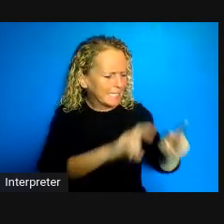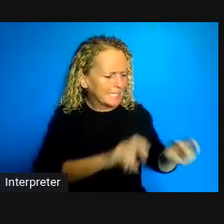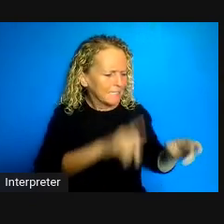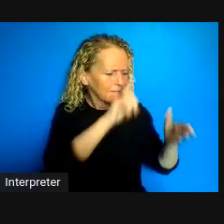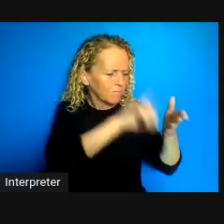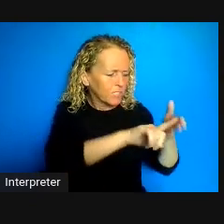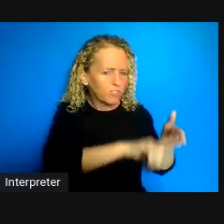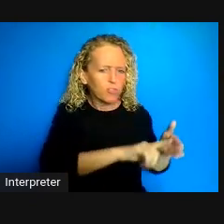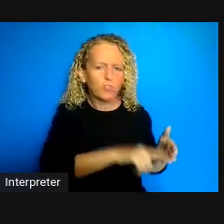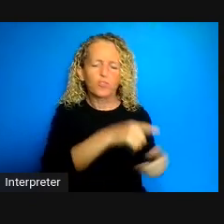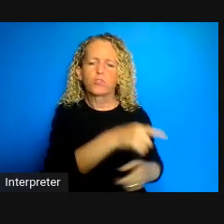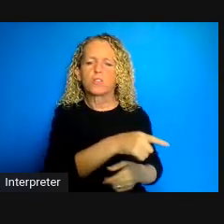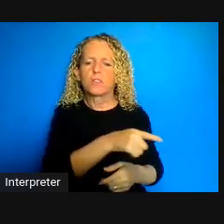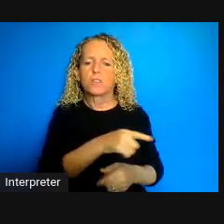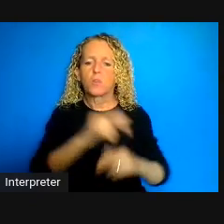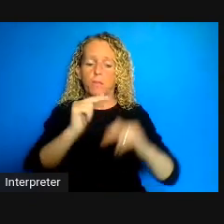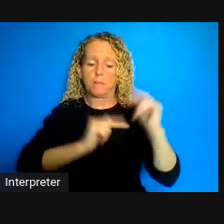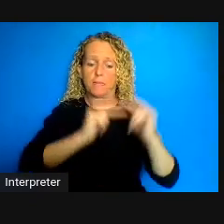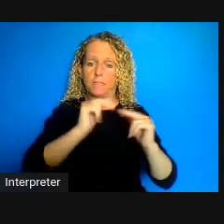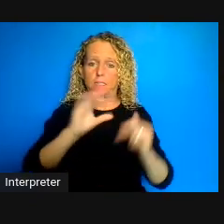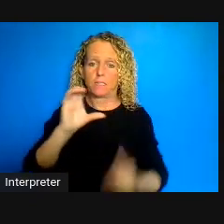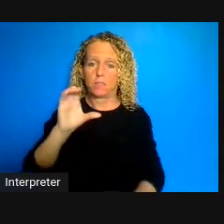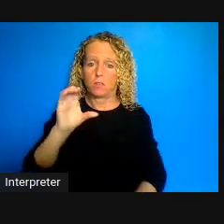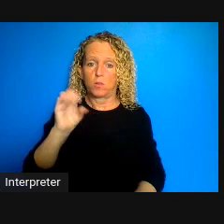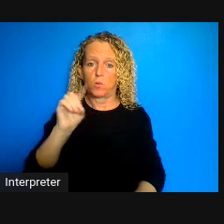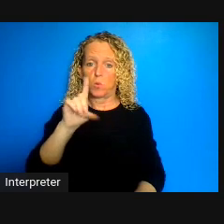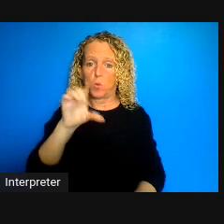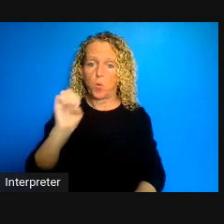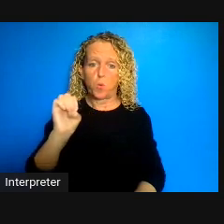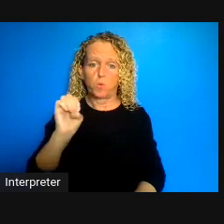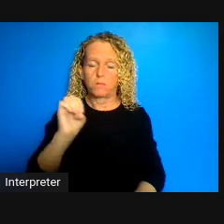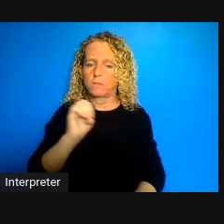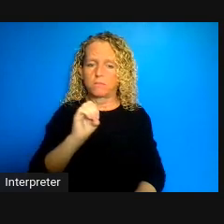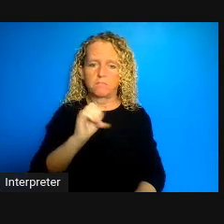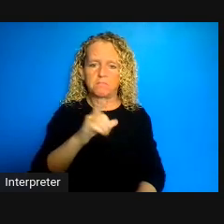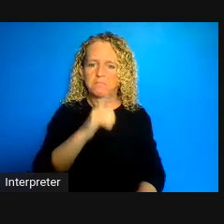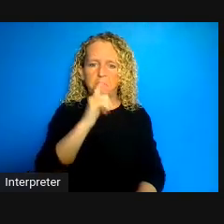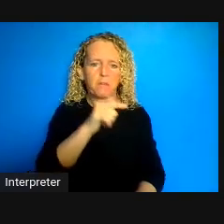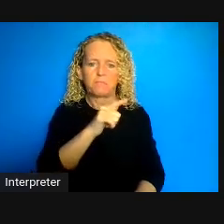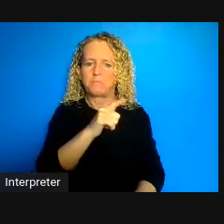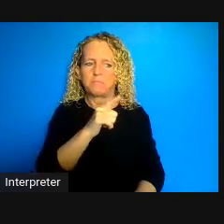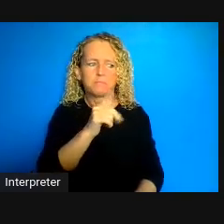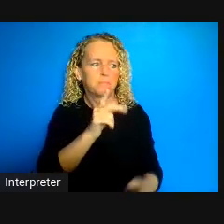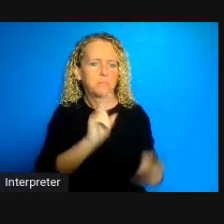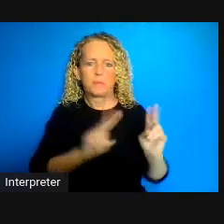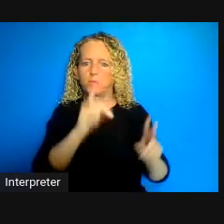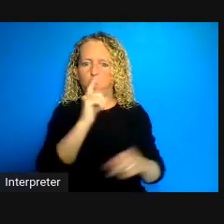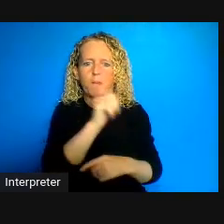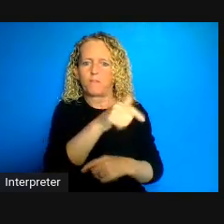the building codes aren't enforced they are ignored or sometimes they're just